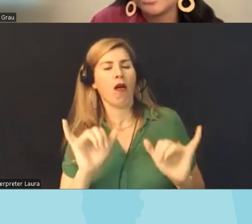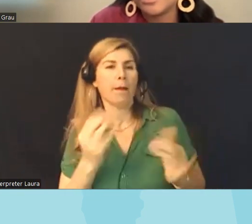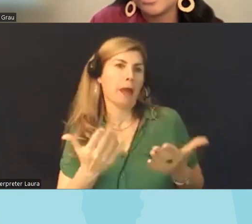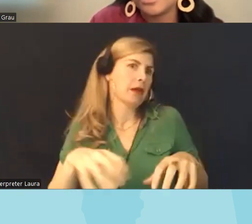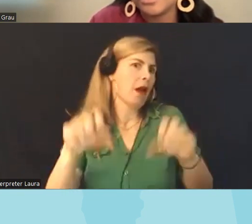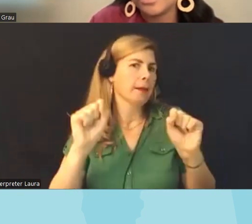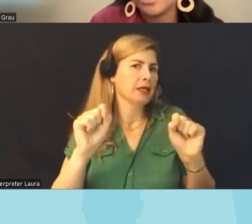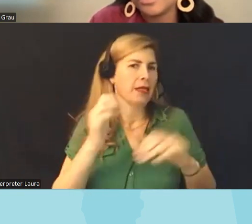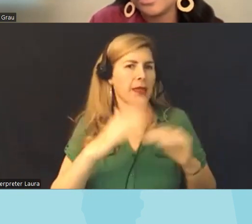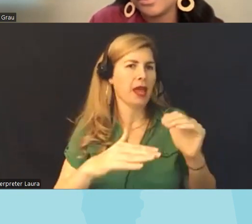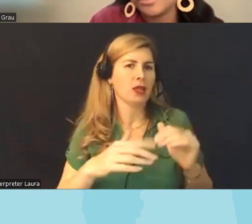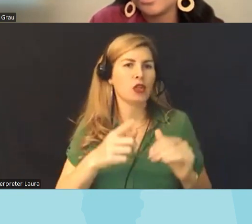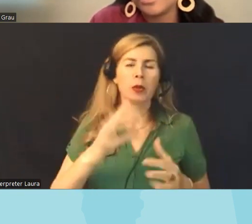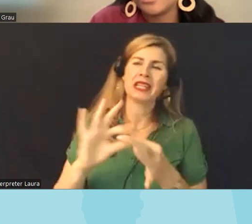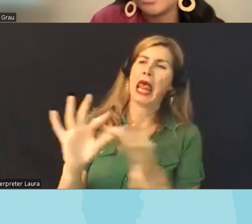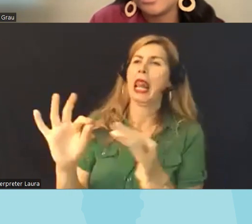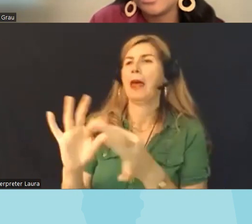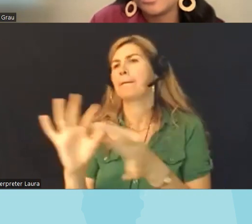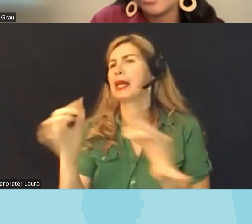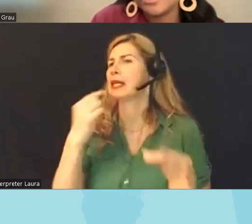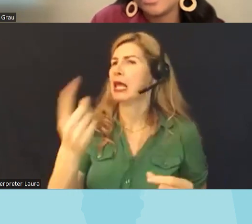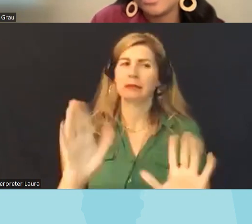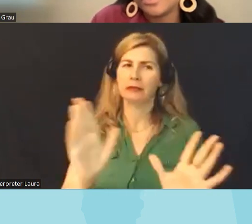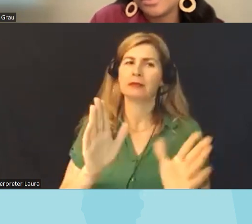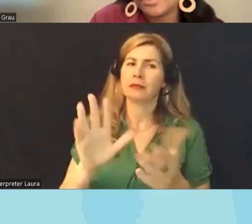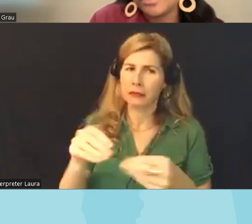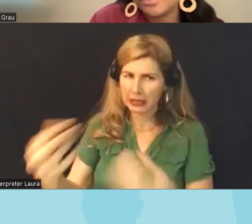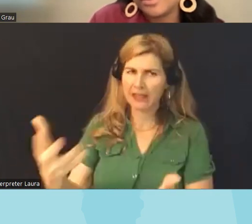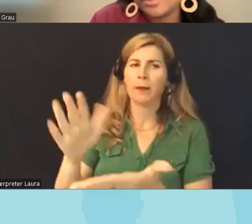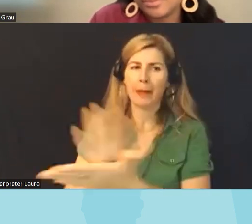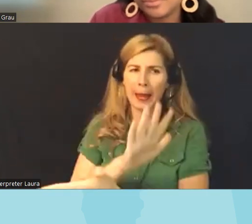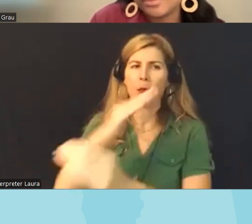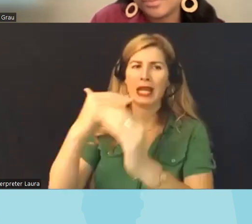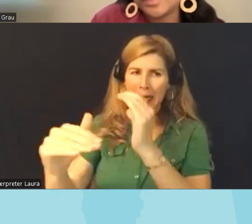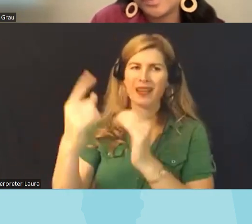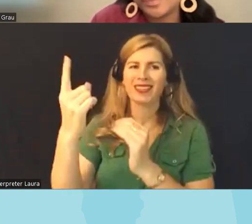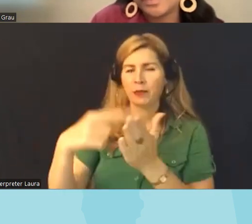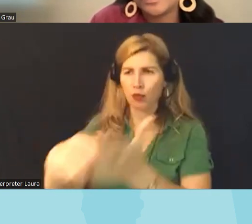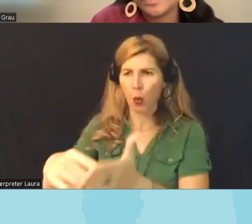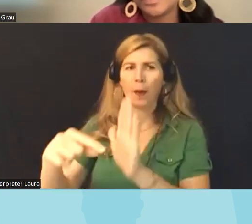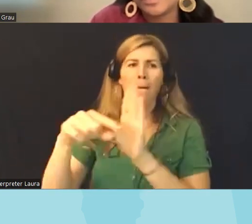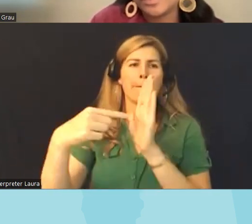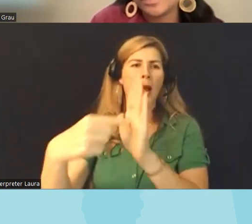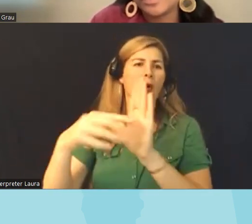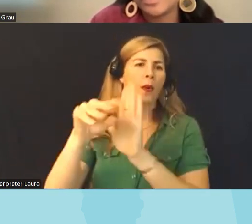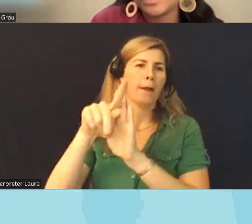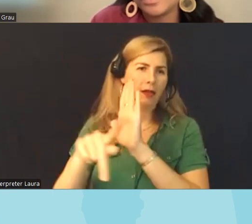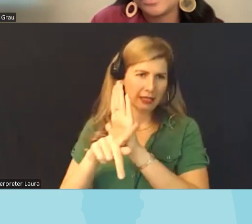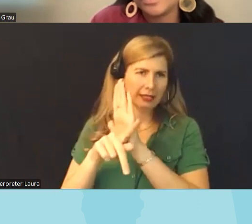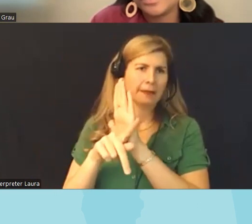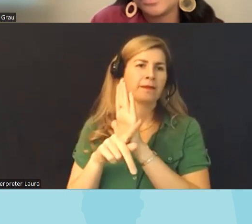needs to be different uh make make it easy and it might happen and uh if if everyone on this